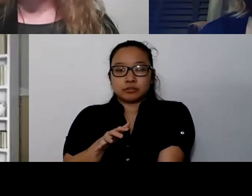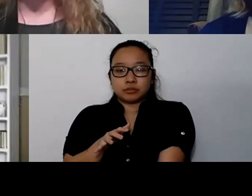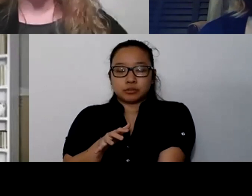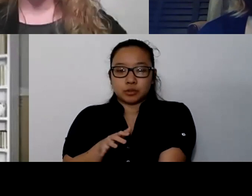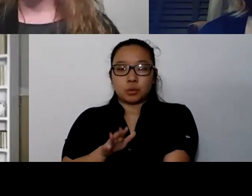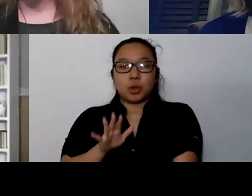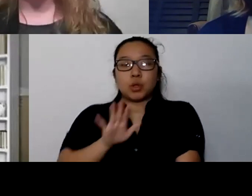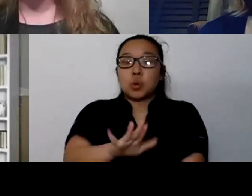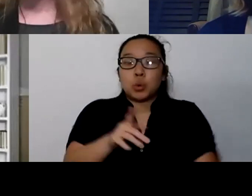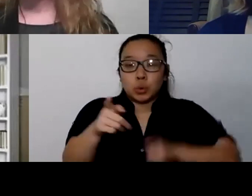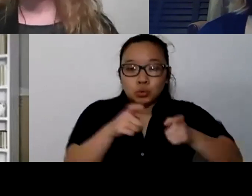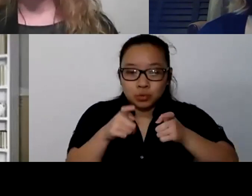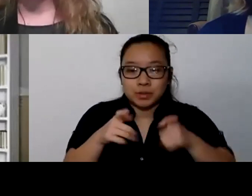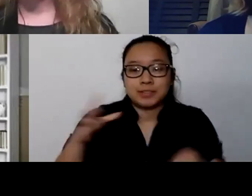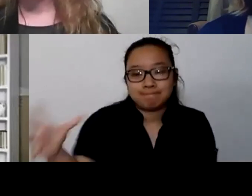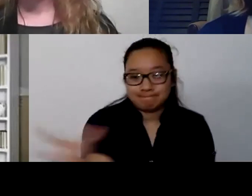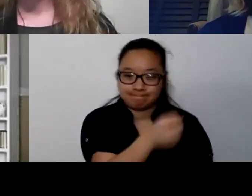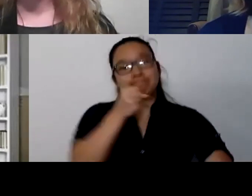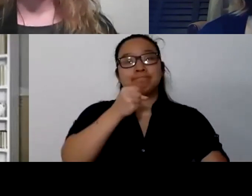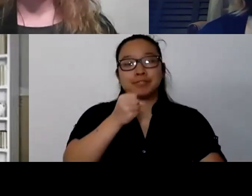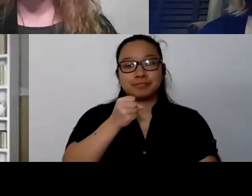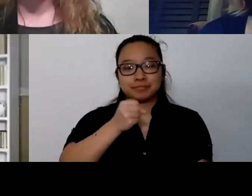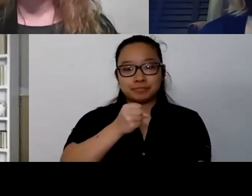because so much of this is out of our control, so much.